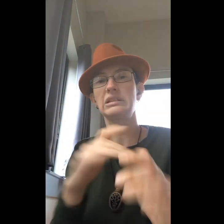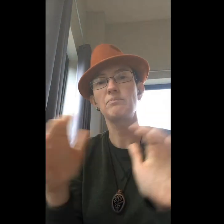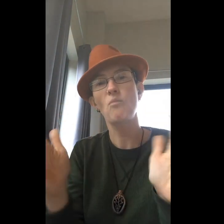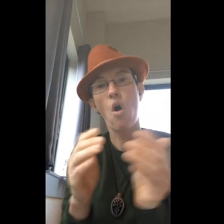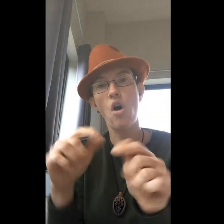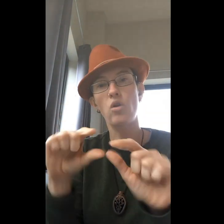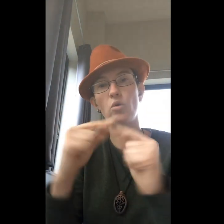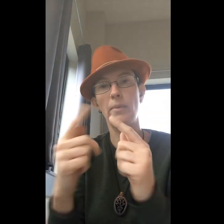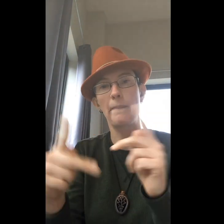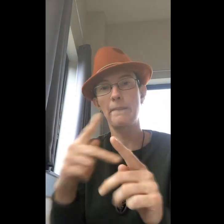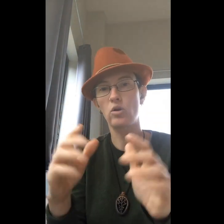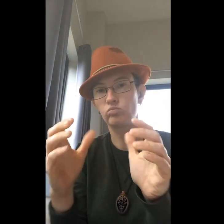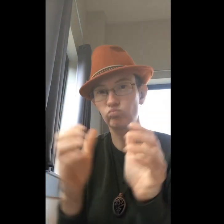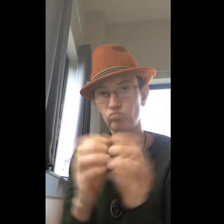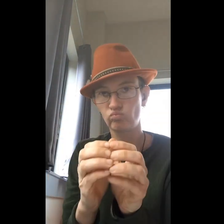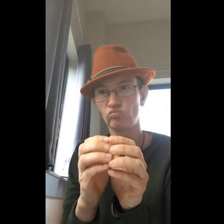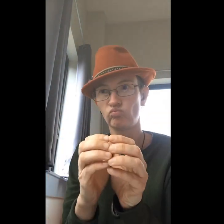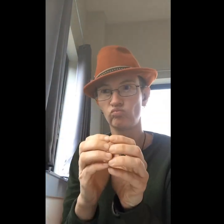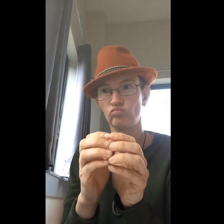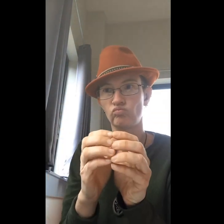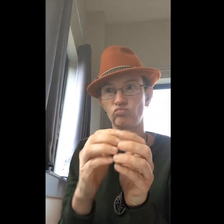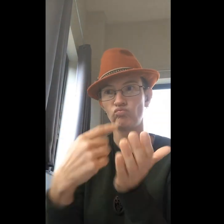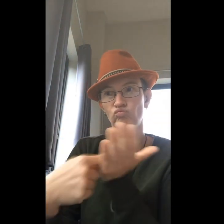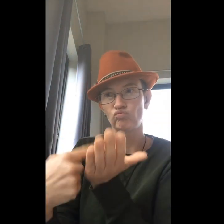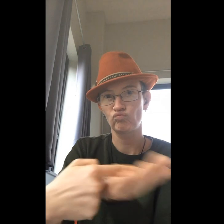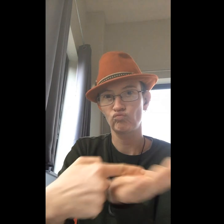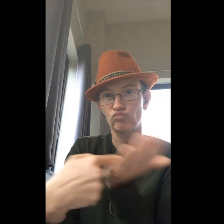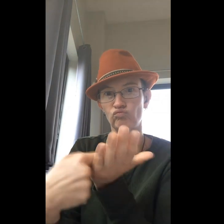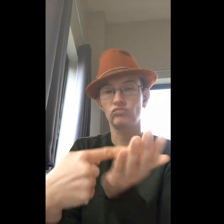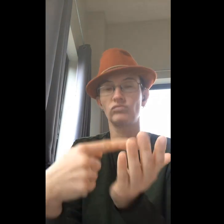It tends to be a small group of people who come together to have discussions.